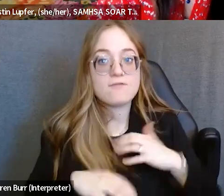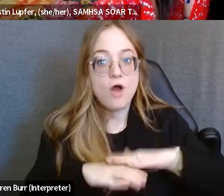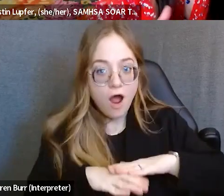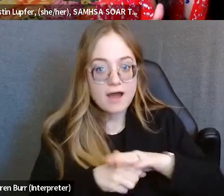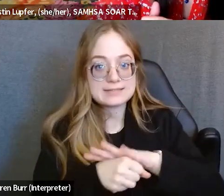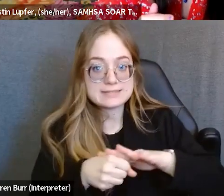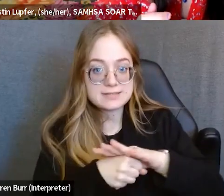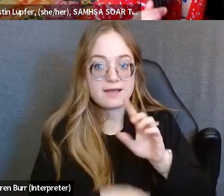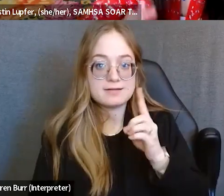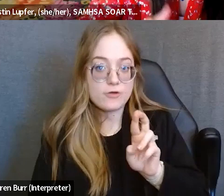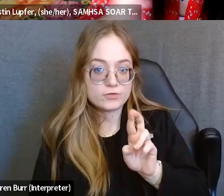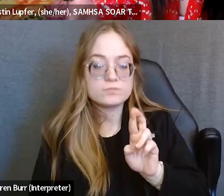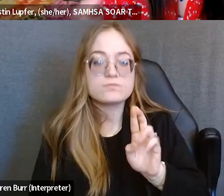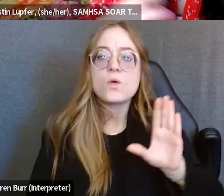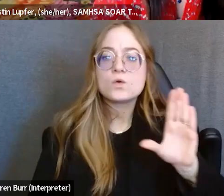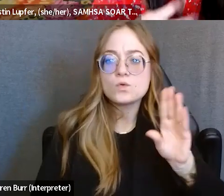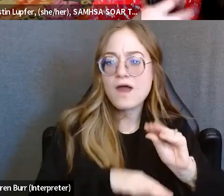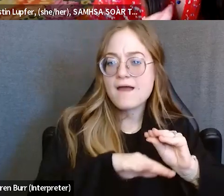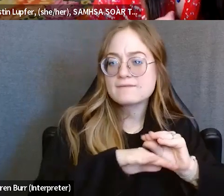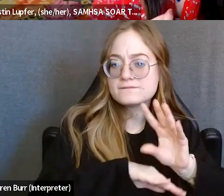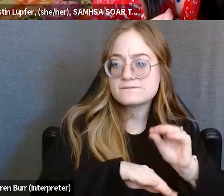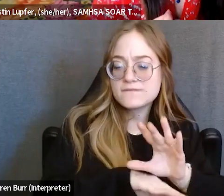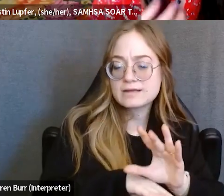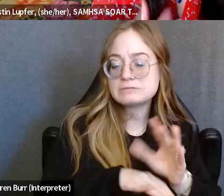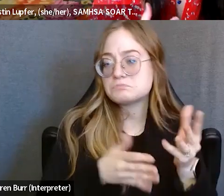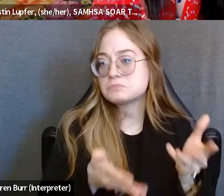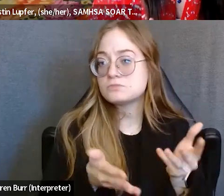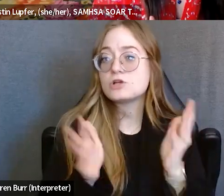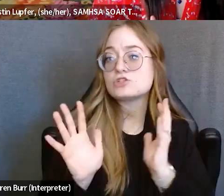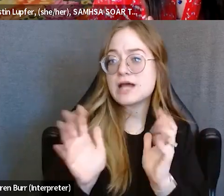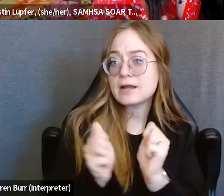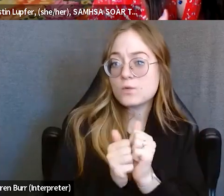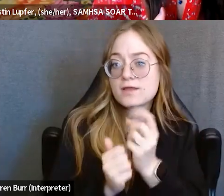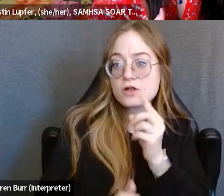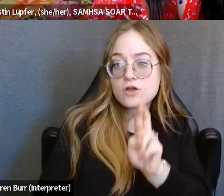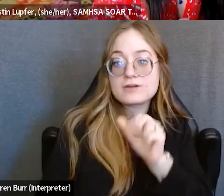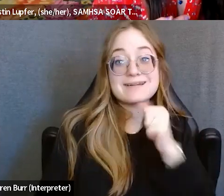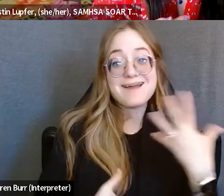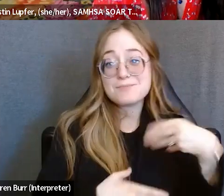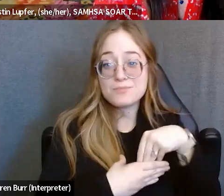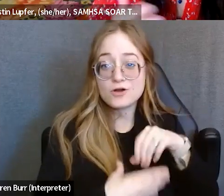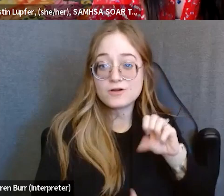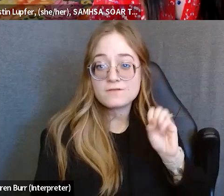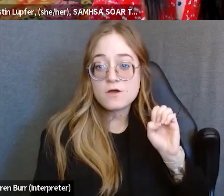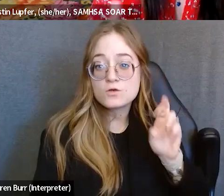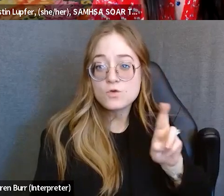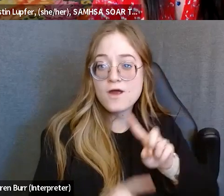talking with doctors that aren't part of the, you know, SOAR providers agency about the medical summer report